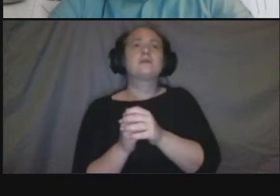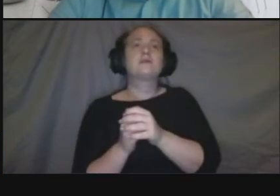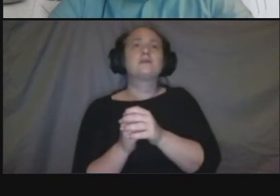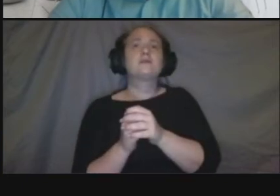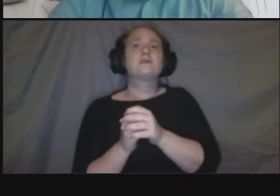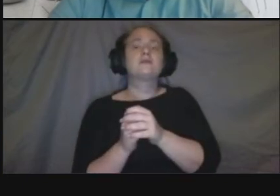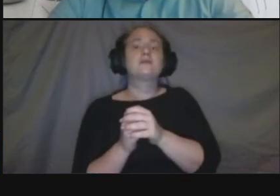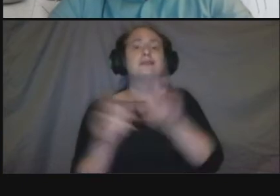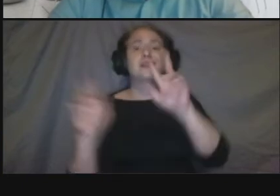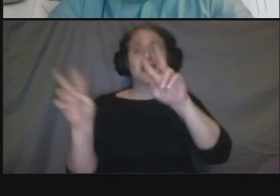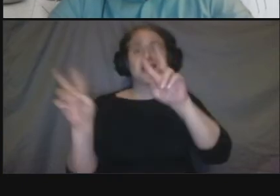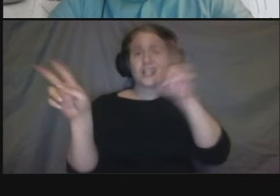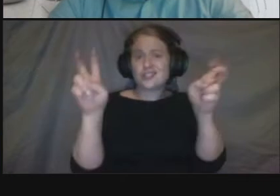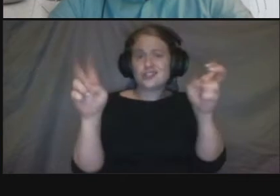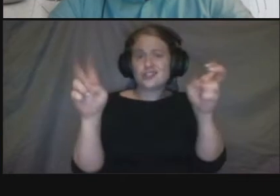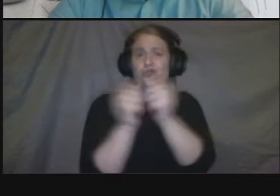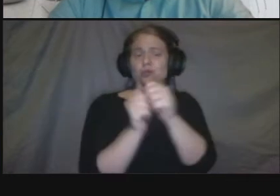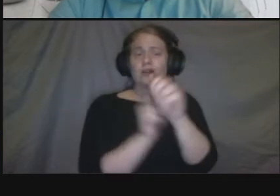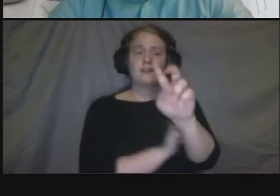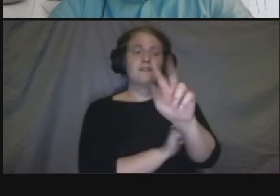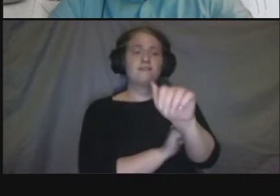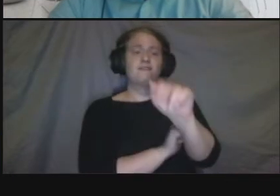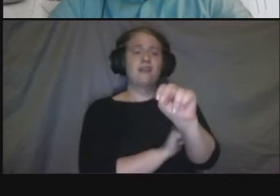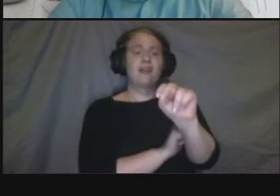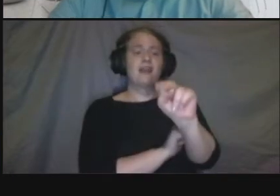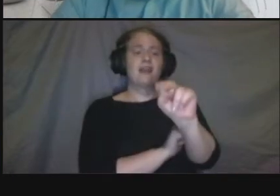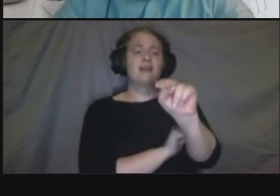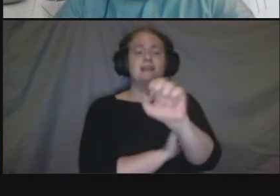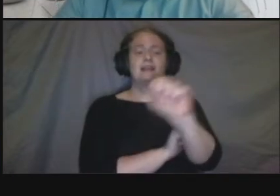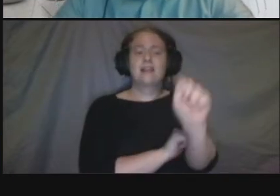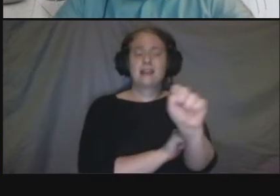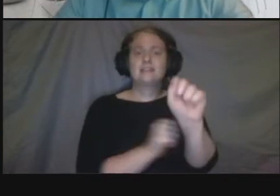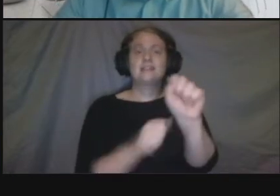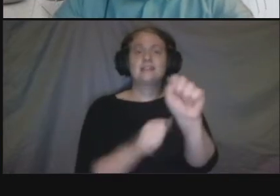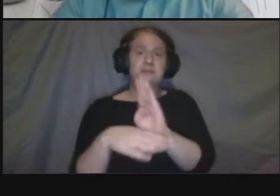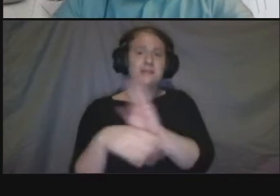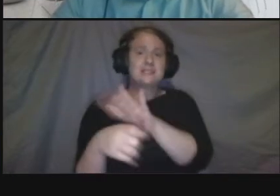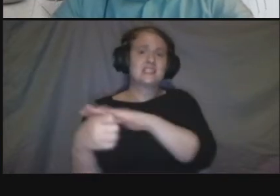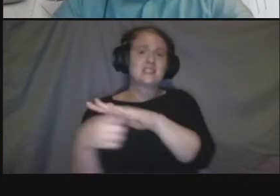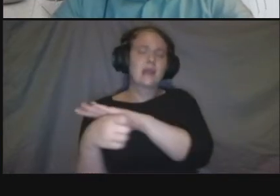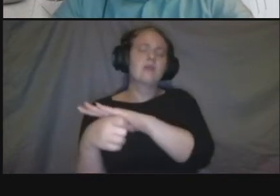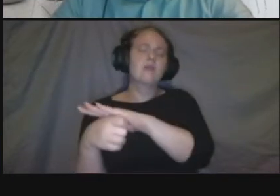district that you want us to take a look at during this presentation we want to hear that too um let